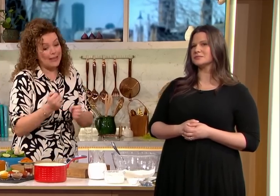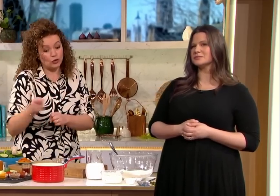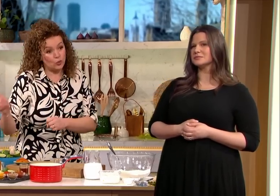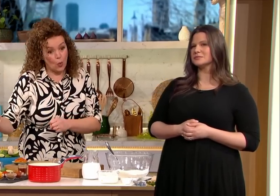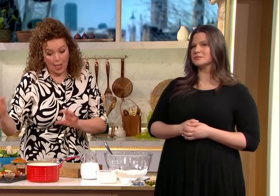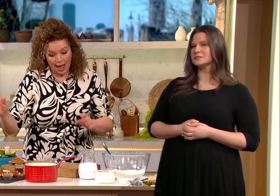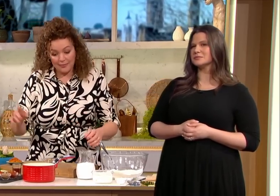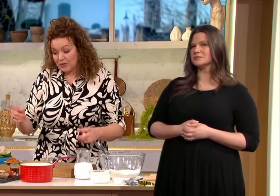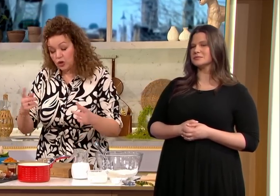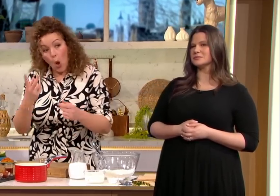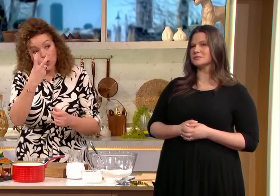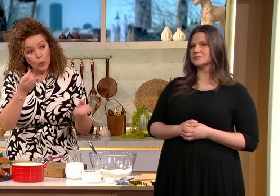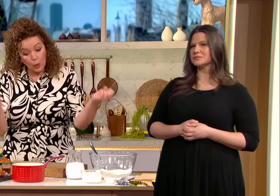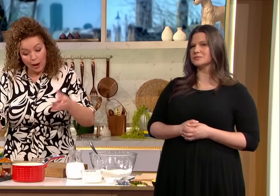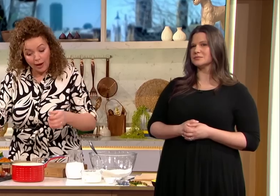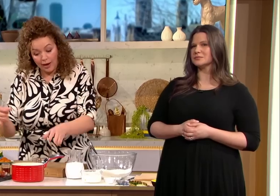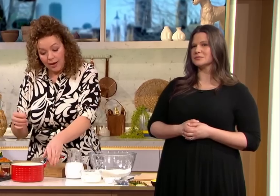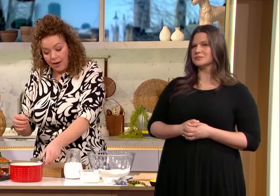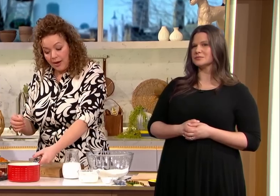but it literally makes it takes 10 minutes to do this